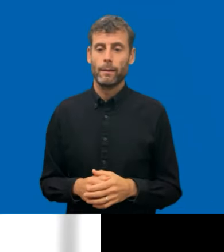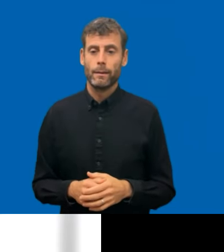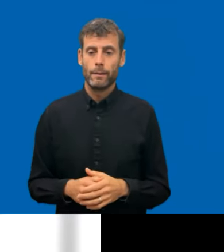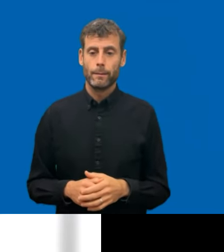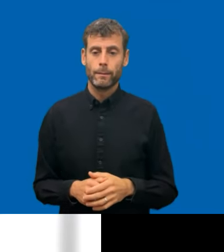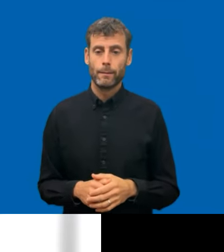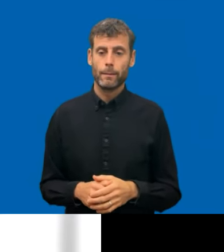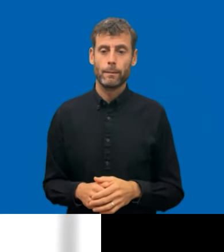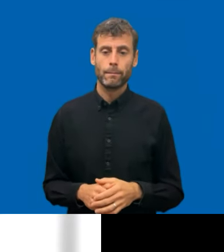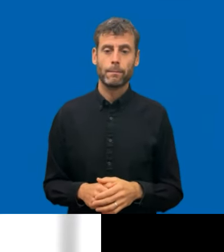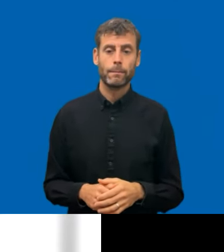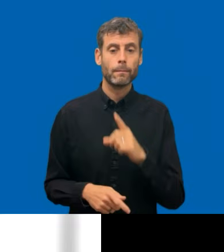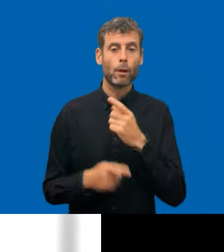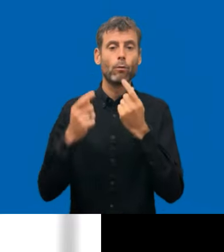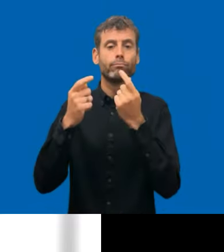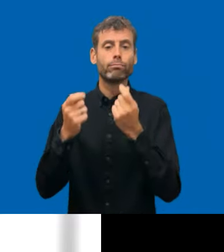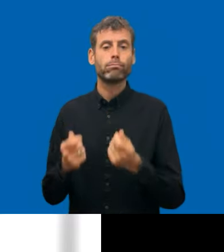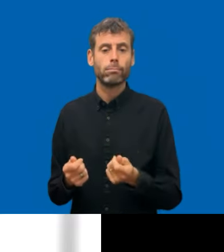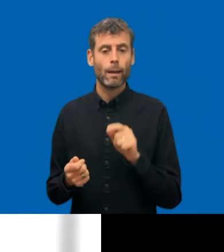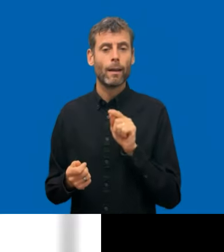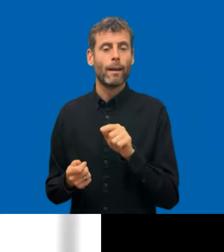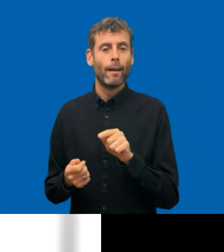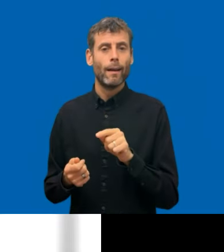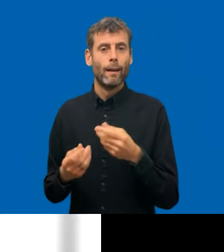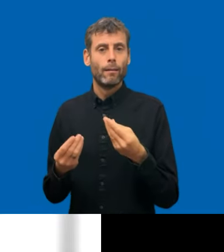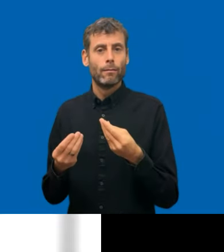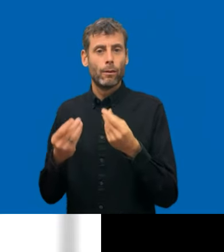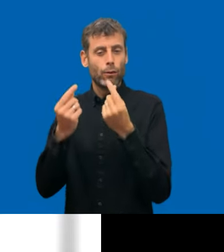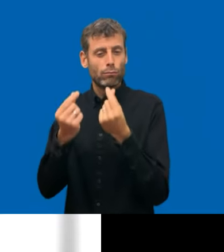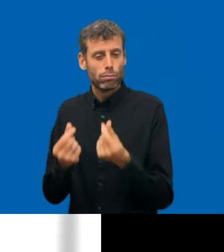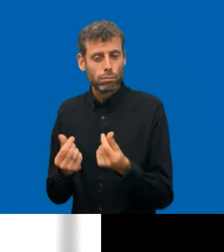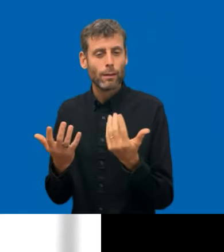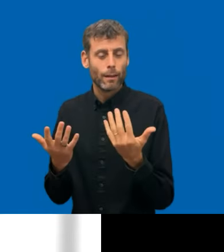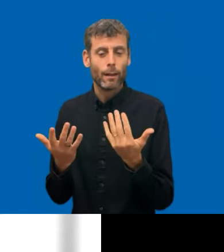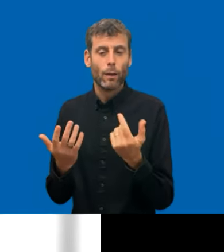I think the when you look at the, let's say the intent of the European Commission or